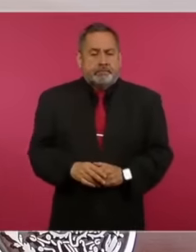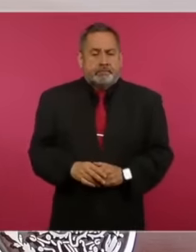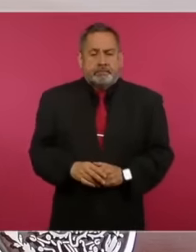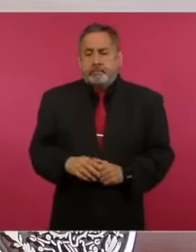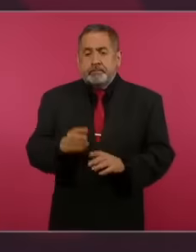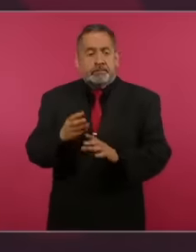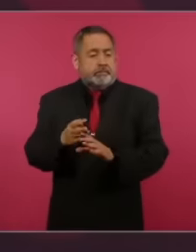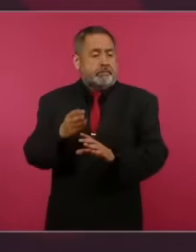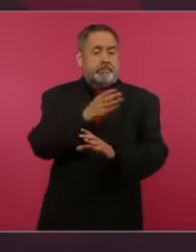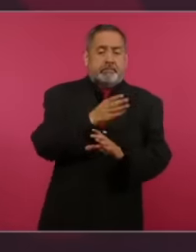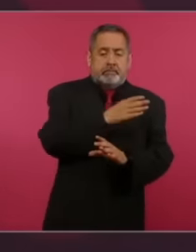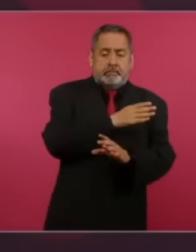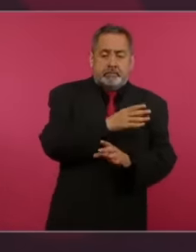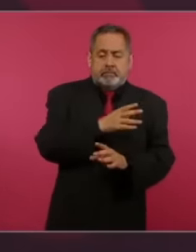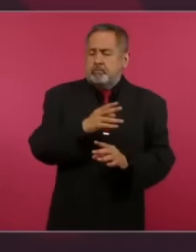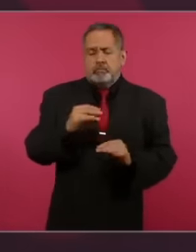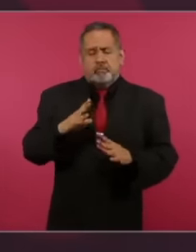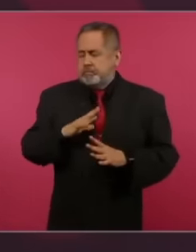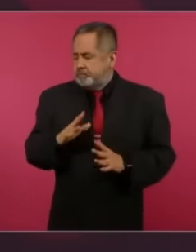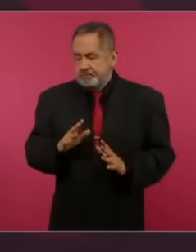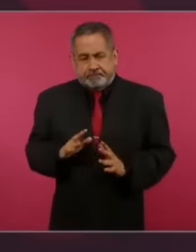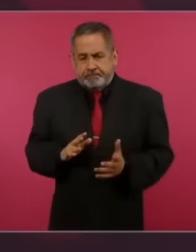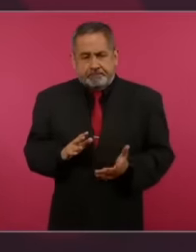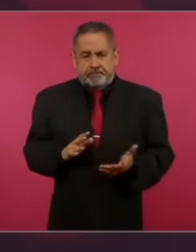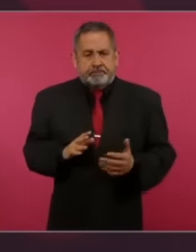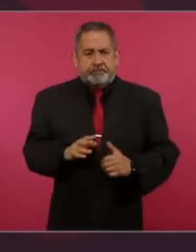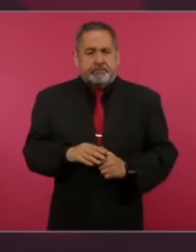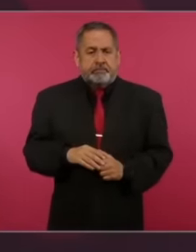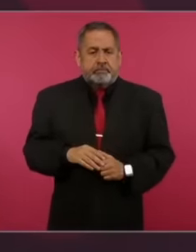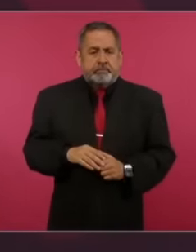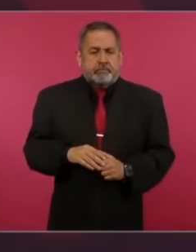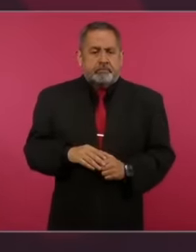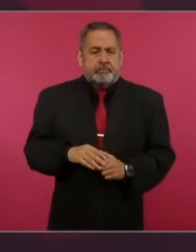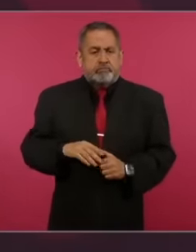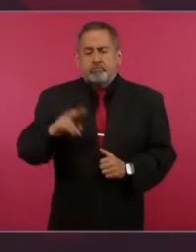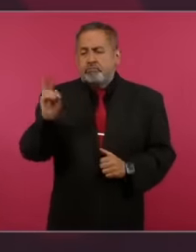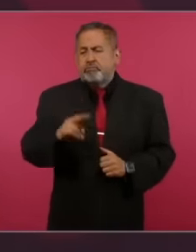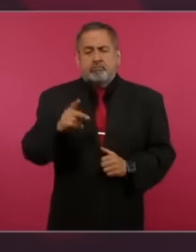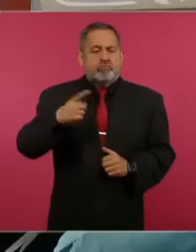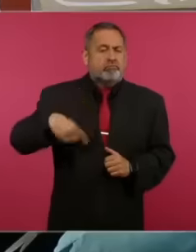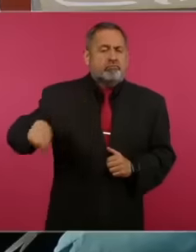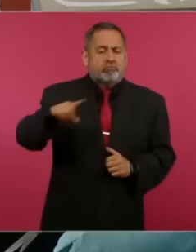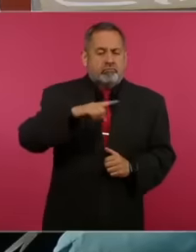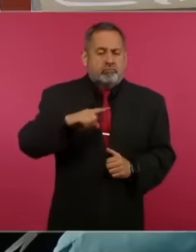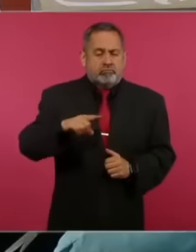really wasn't a legal corporation